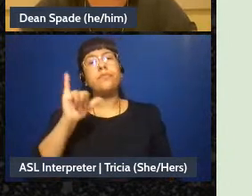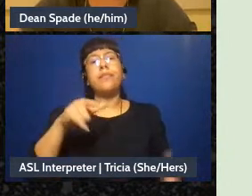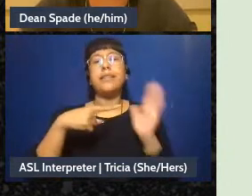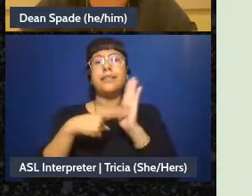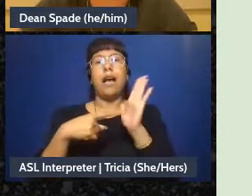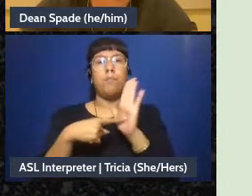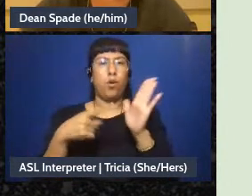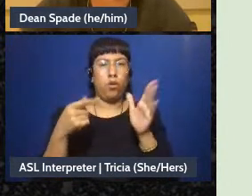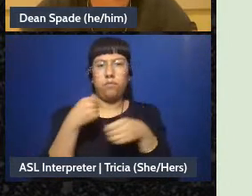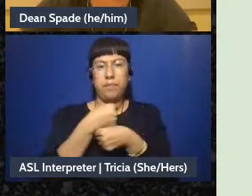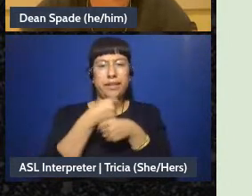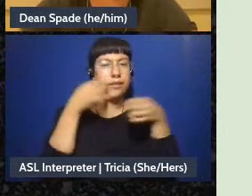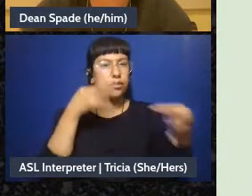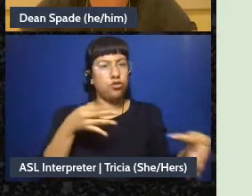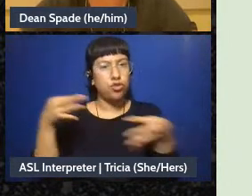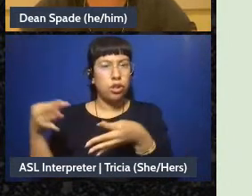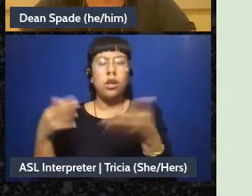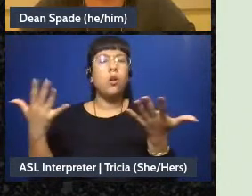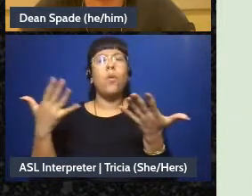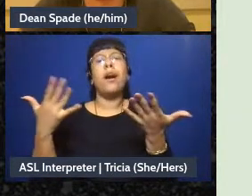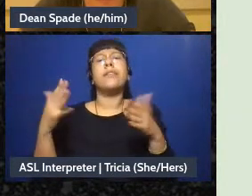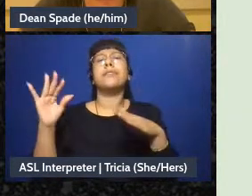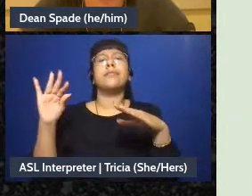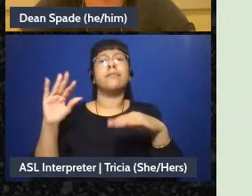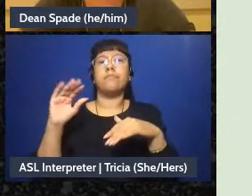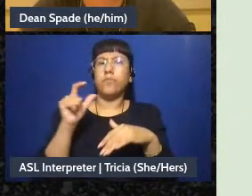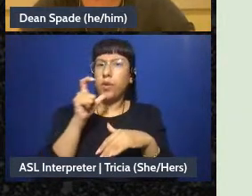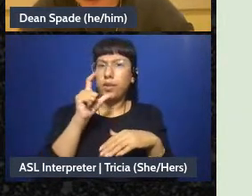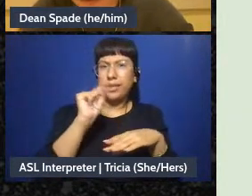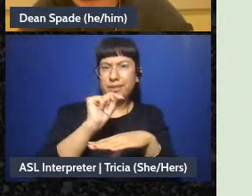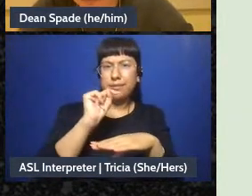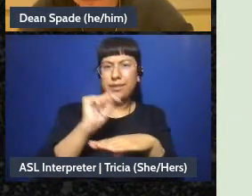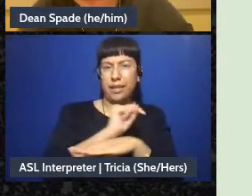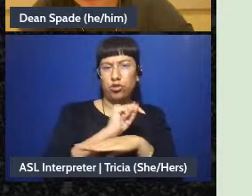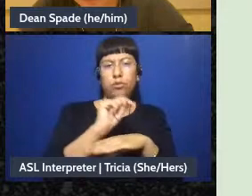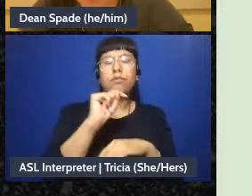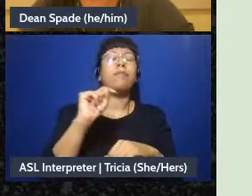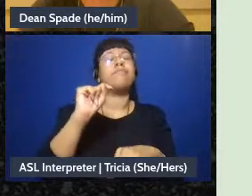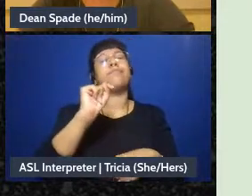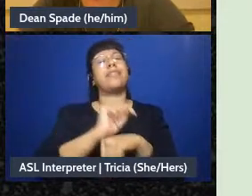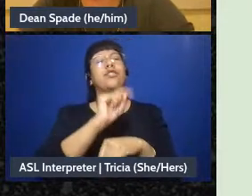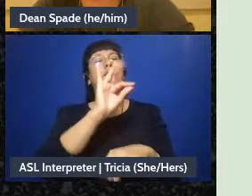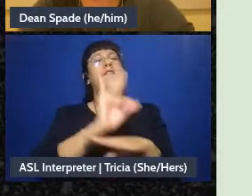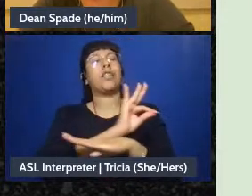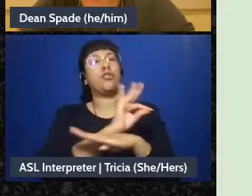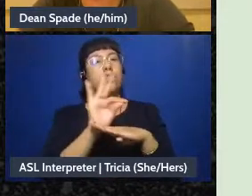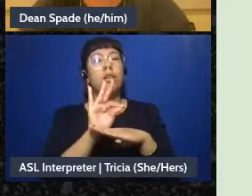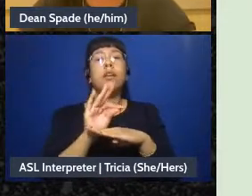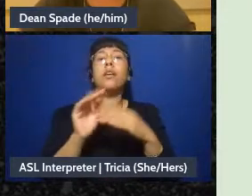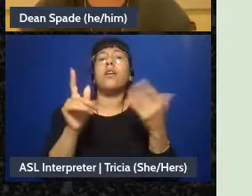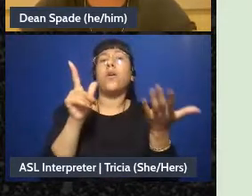have what's the task or function who initiates who do they consult who approves and who needs to be